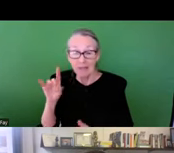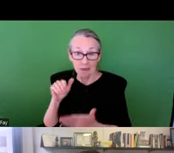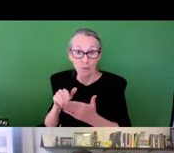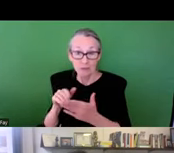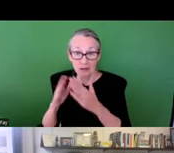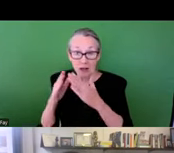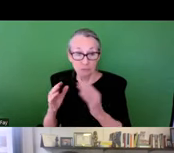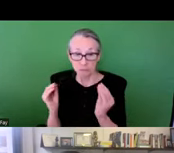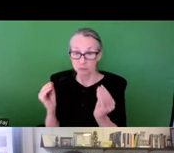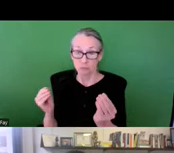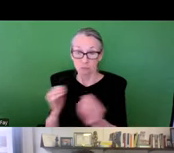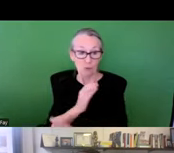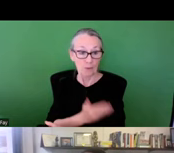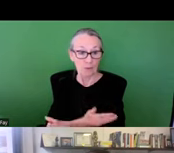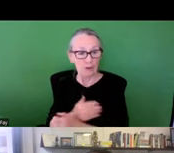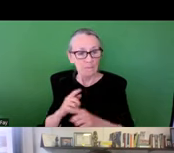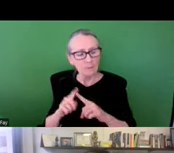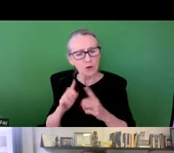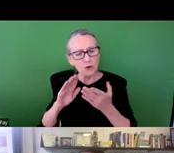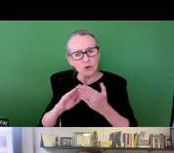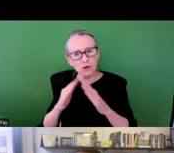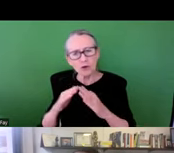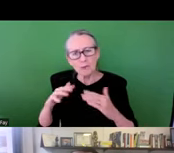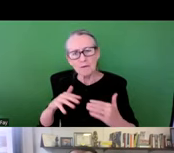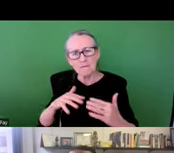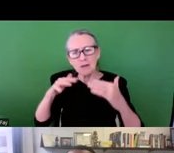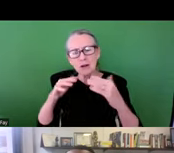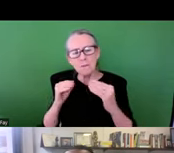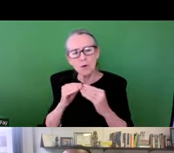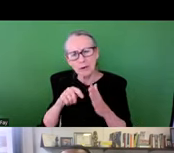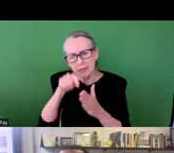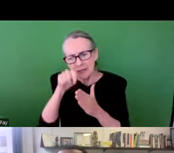as much as 5 feet of water, 100 recipes were made